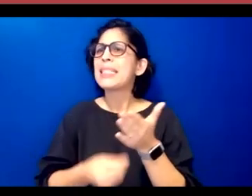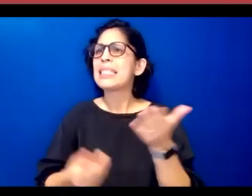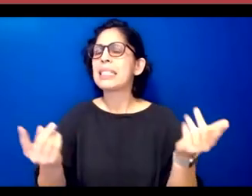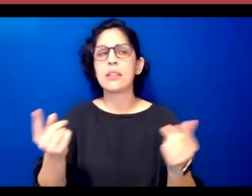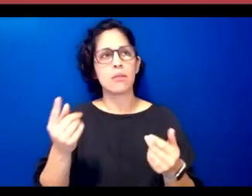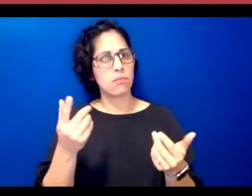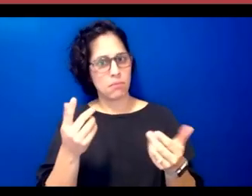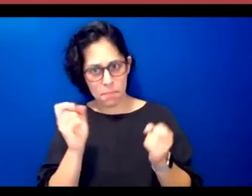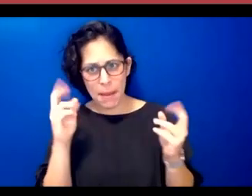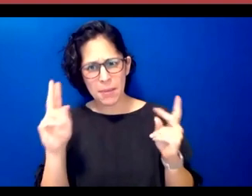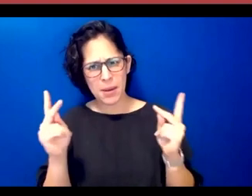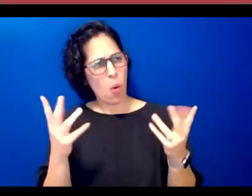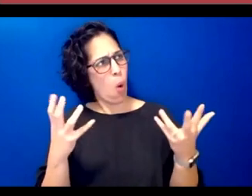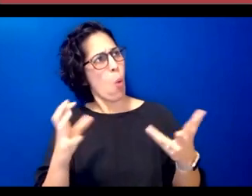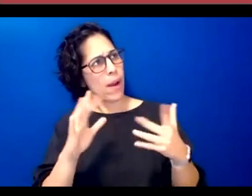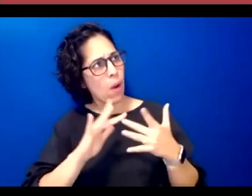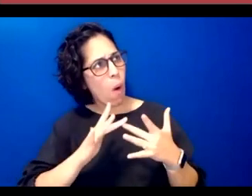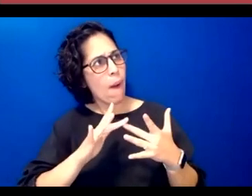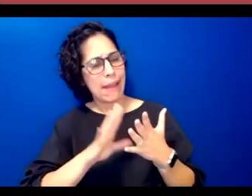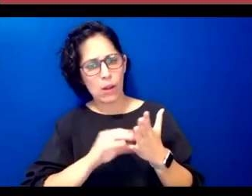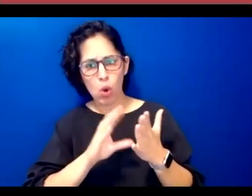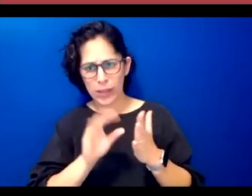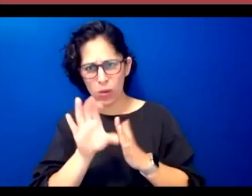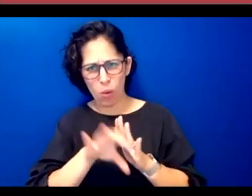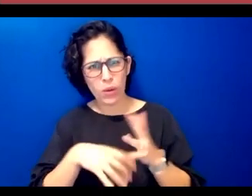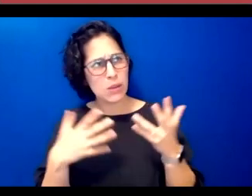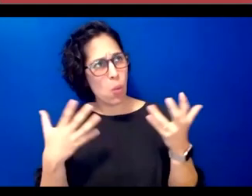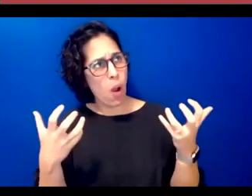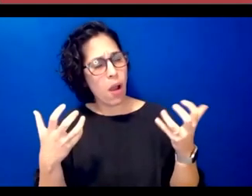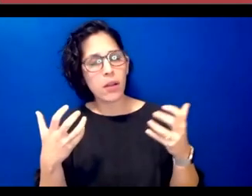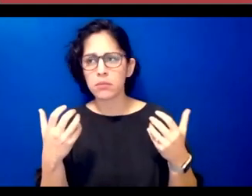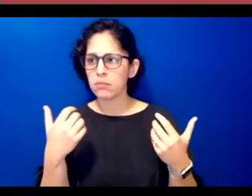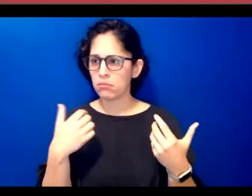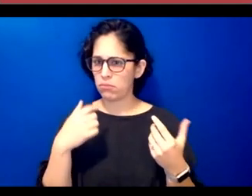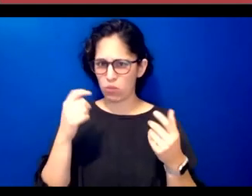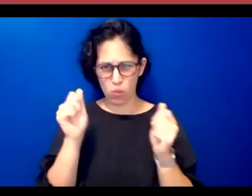wanted a structured online language learning course um surprisingly with regular assessments